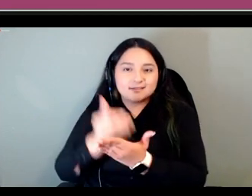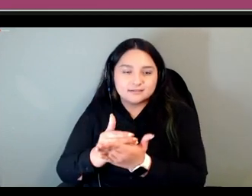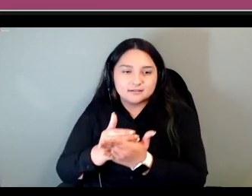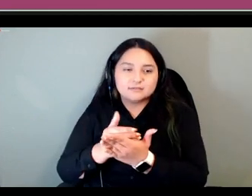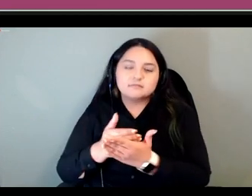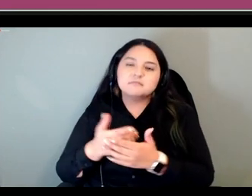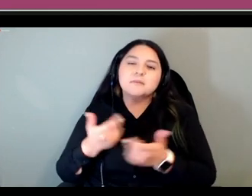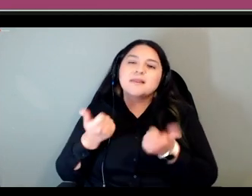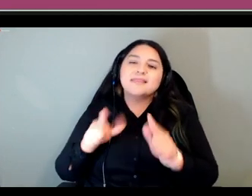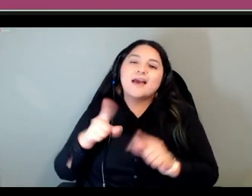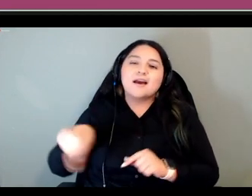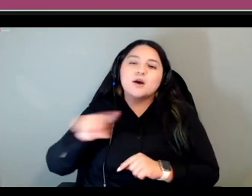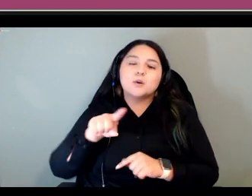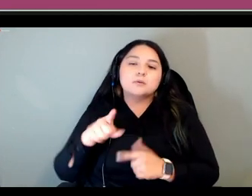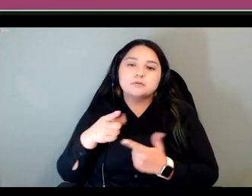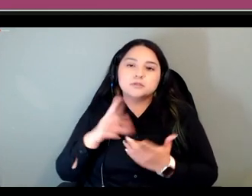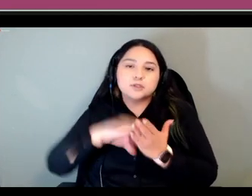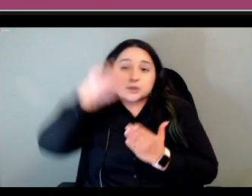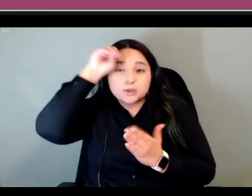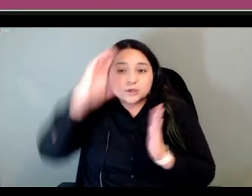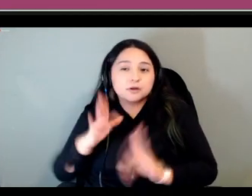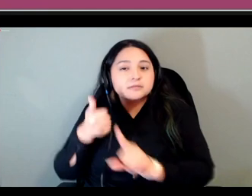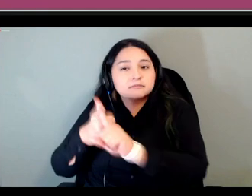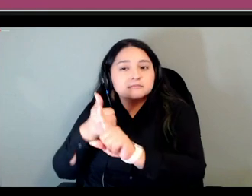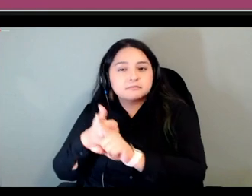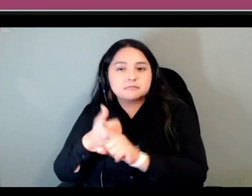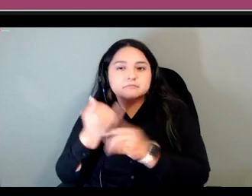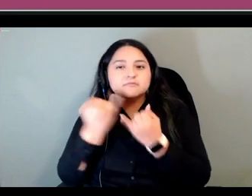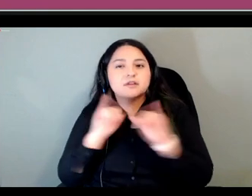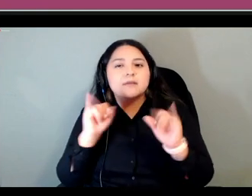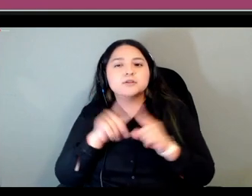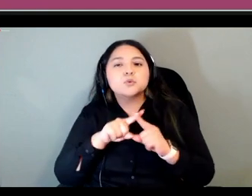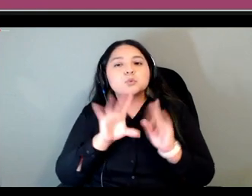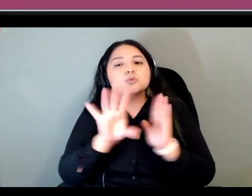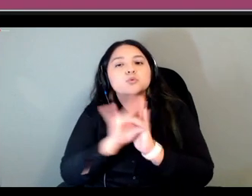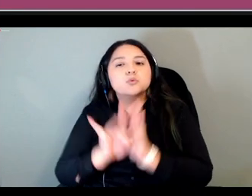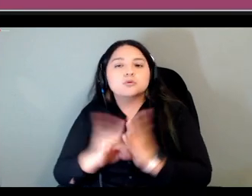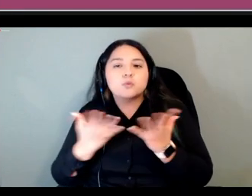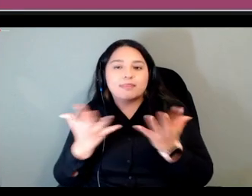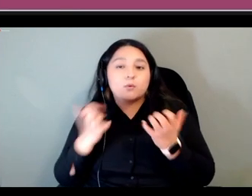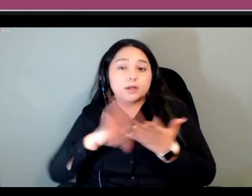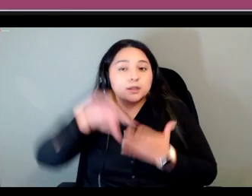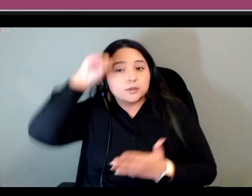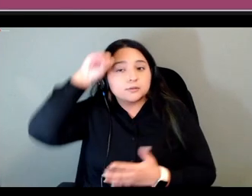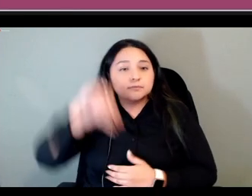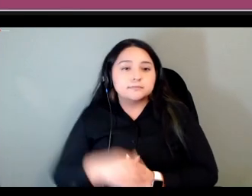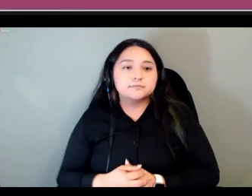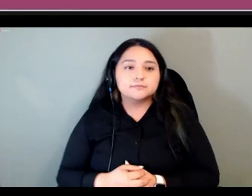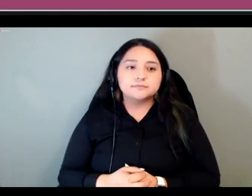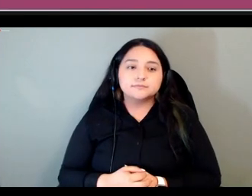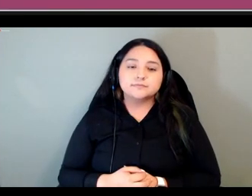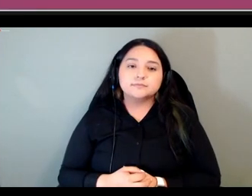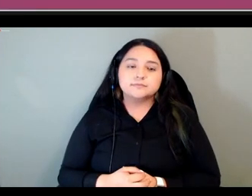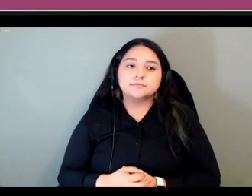more autonomy so that they can choose what they want to learn when they want to learn it